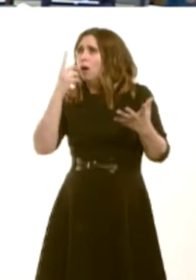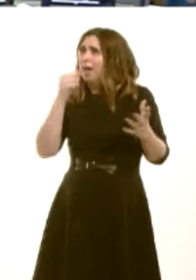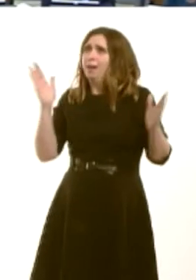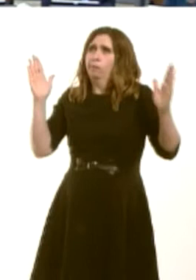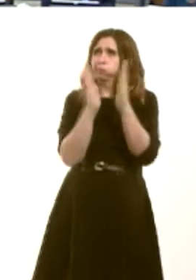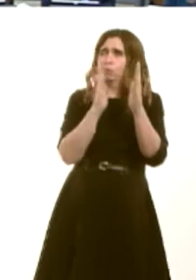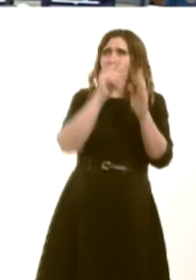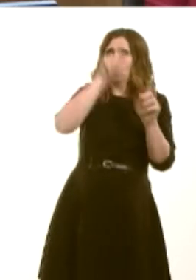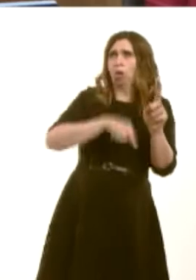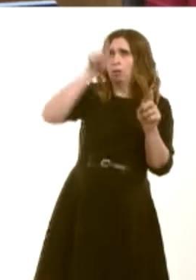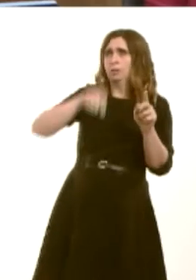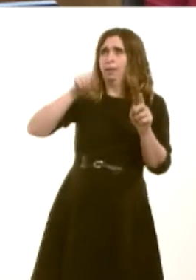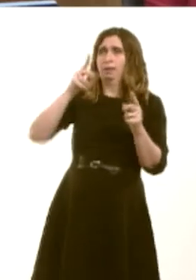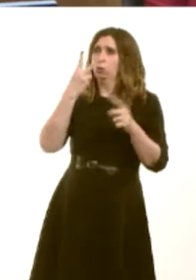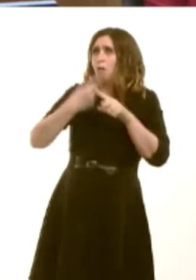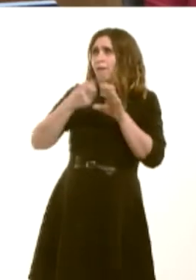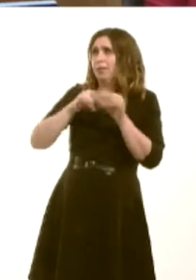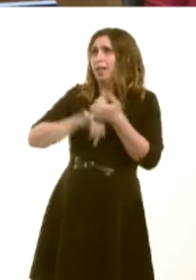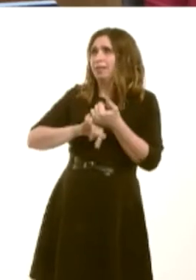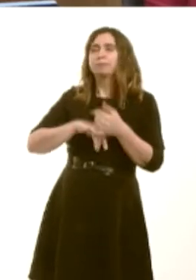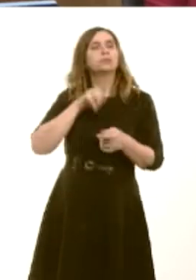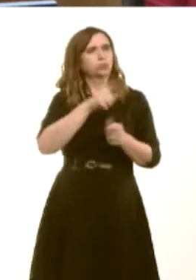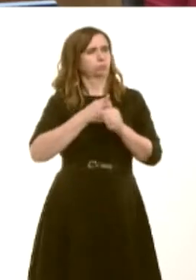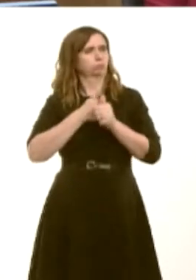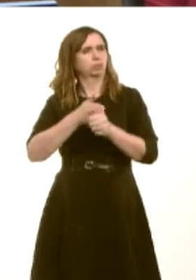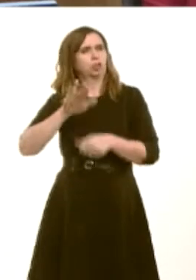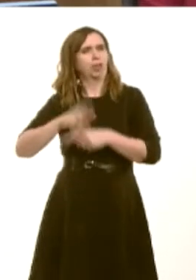nursery vouchers, that I can see. Now, itís important, of course, that the flexibility